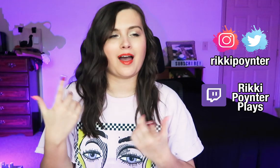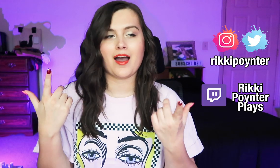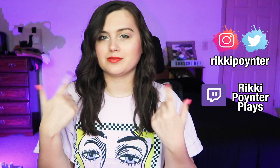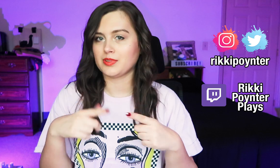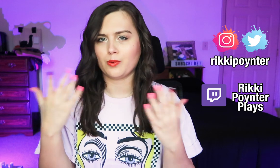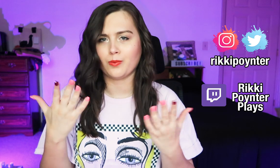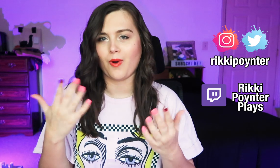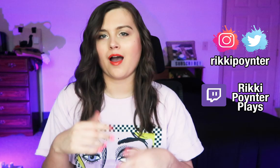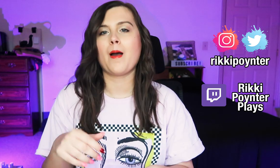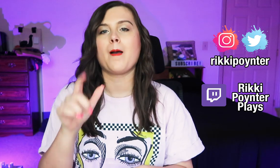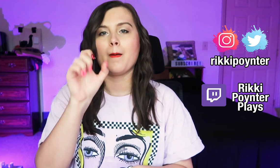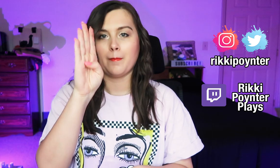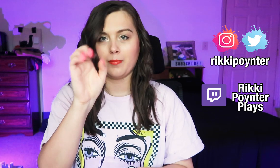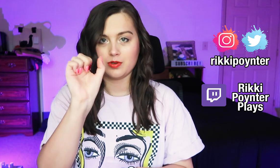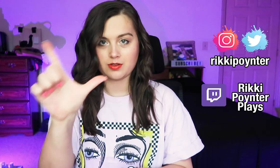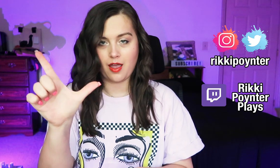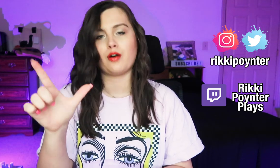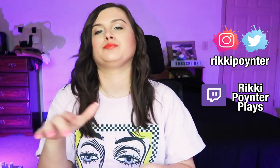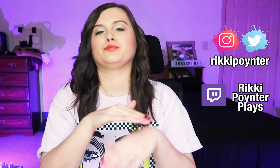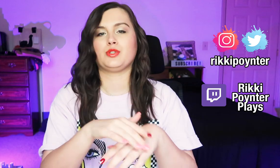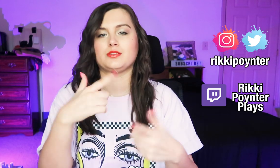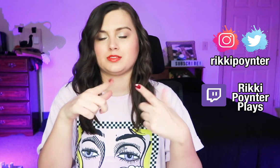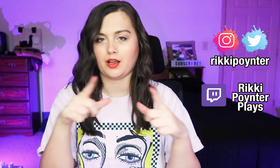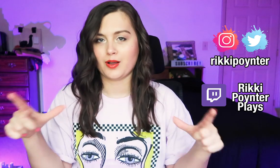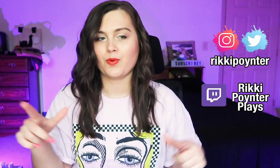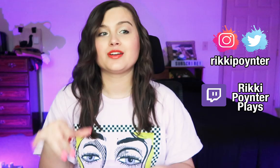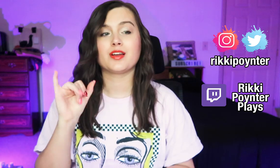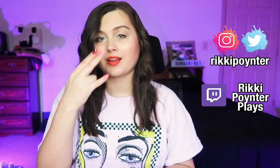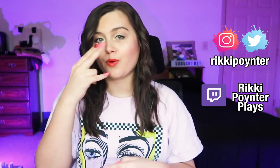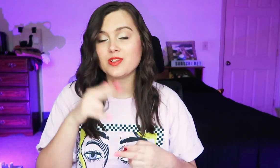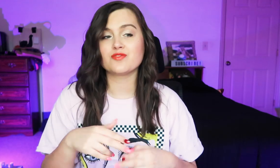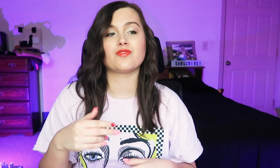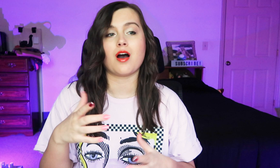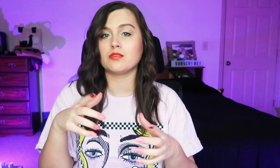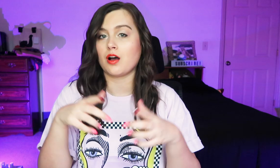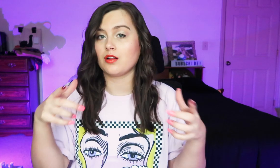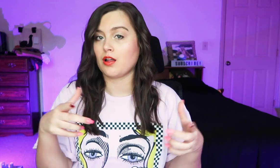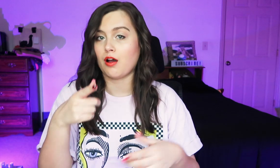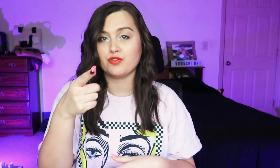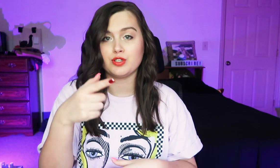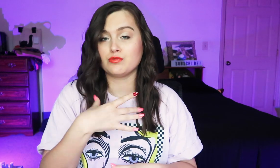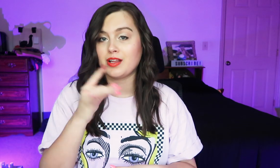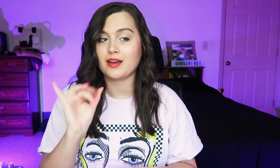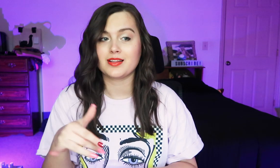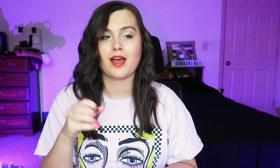I did BSL, British Sign Language. That was fun. A lot of you seemed to like it.